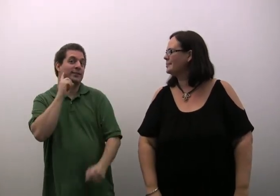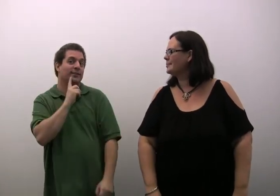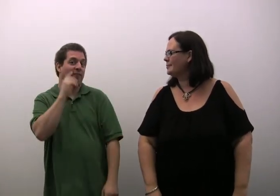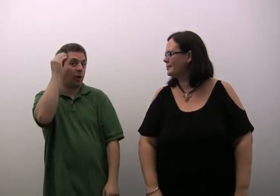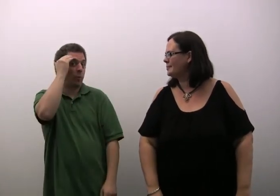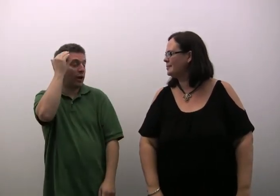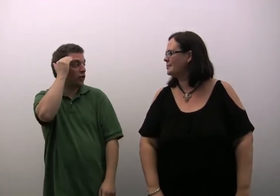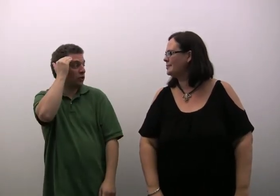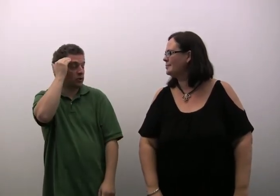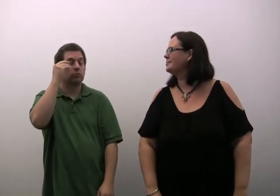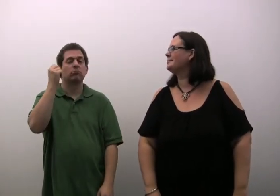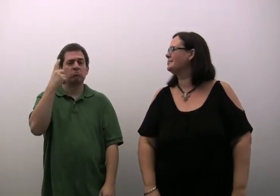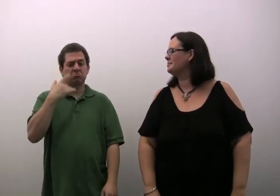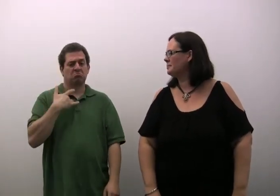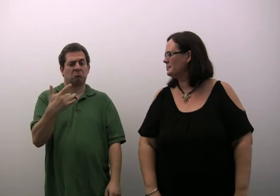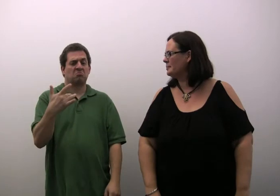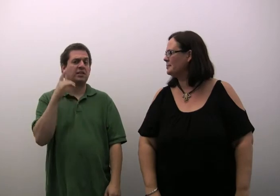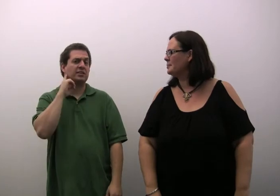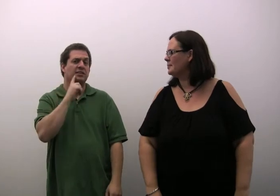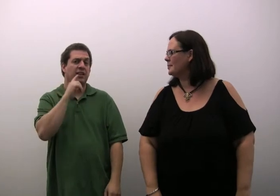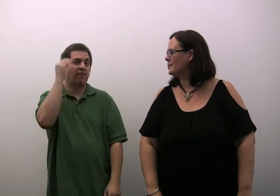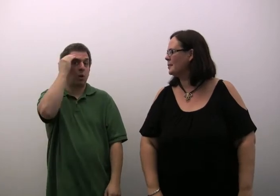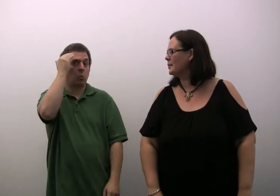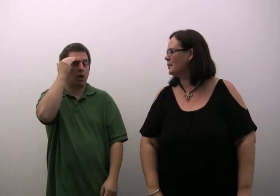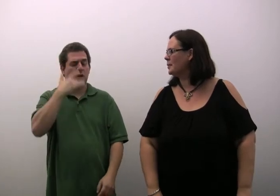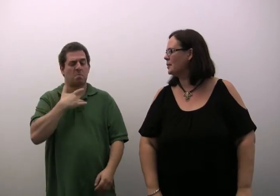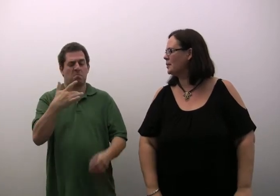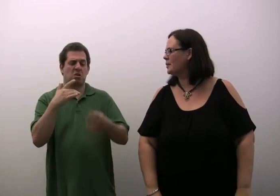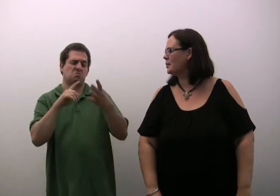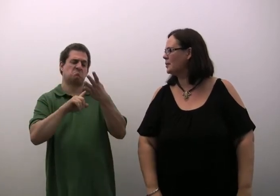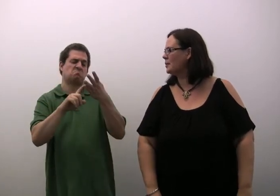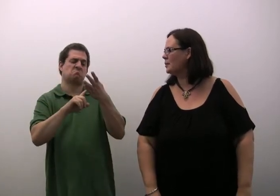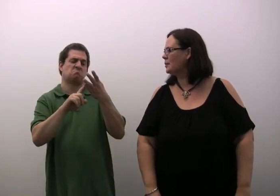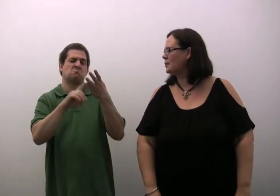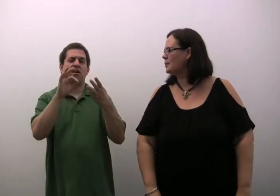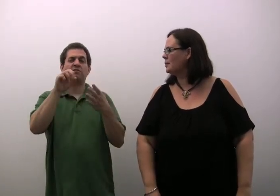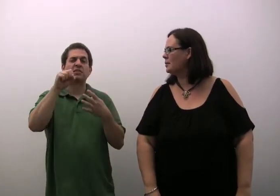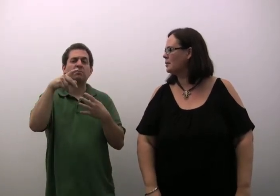Deaf Awareness Week, which typically is celebrated during the last week of